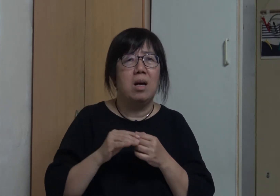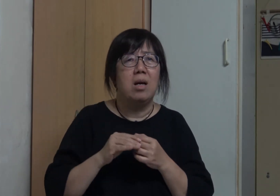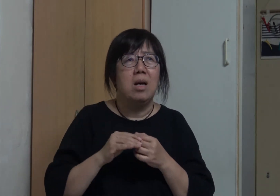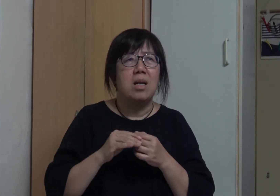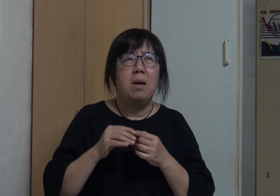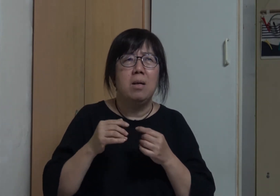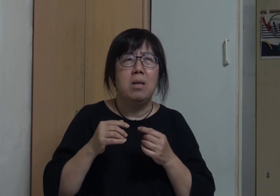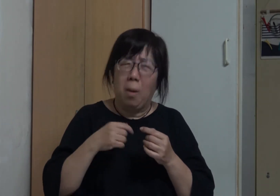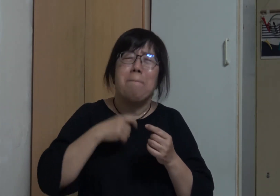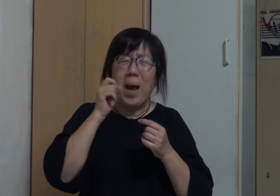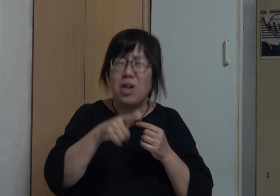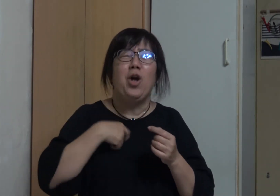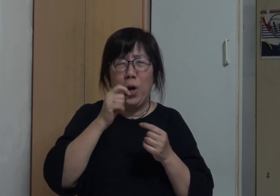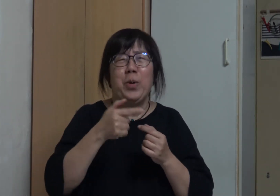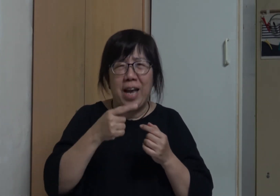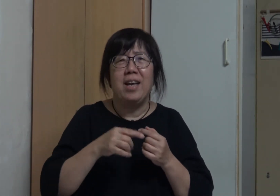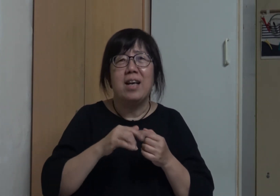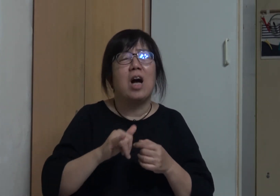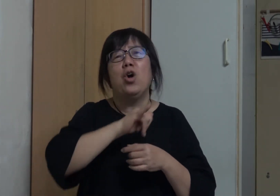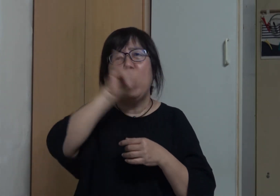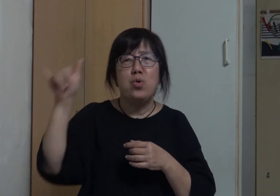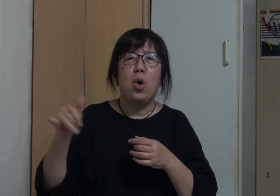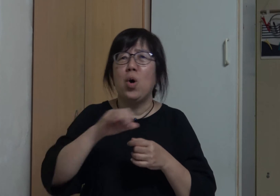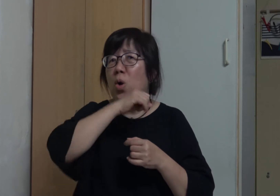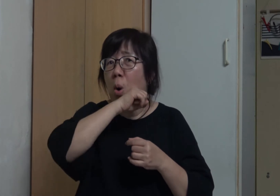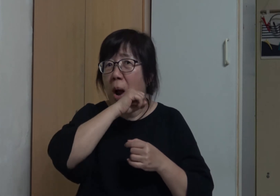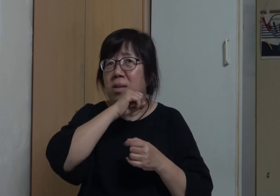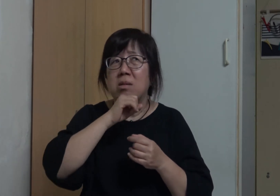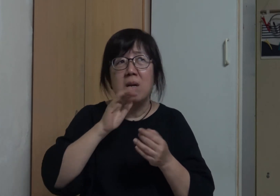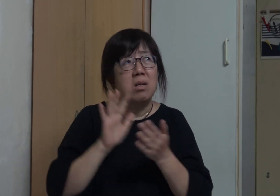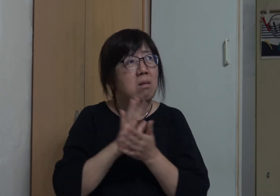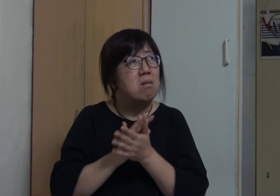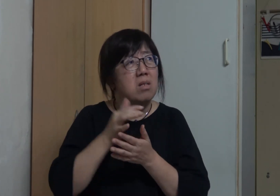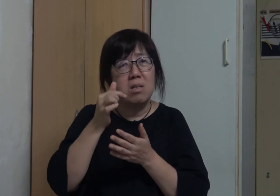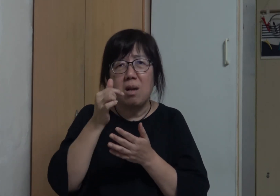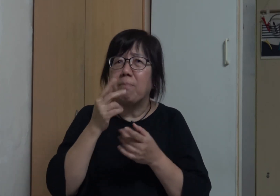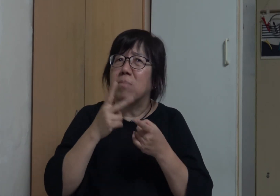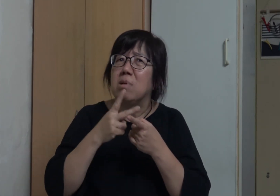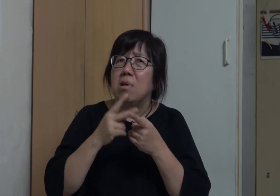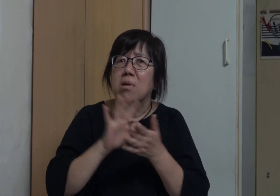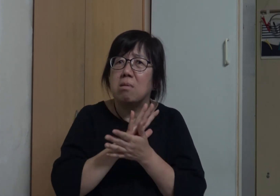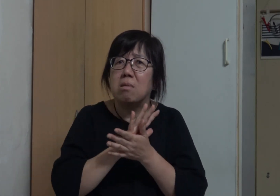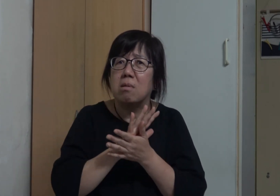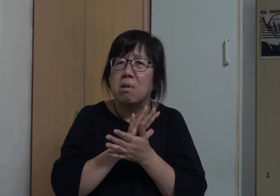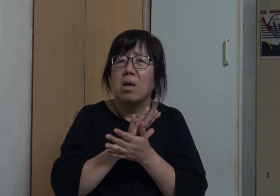I'm a little better than him He has been to Taiwan for twelve years